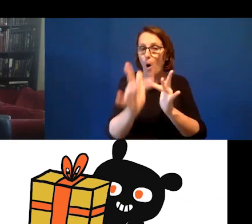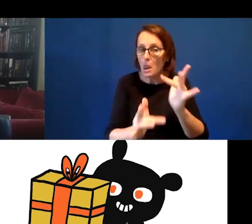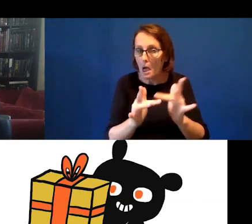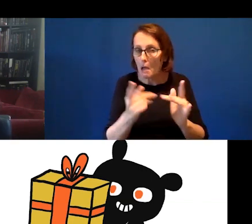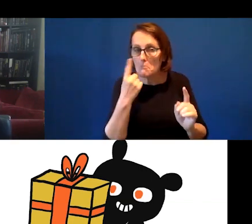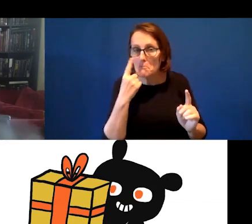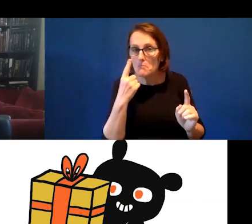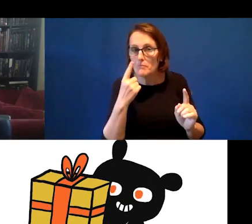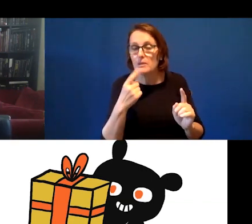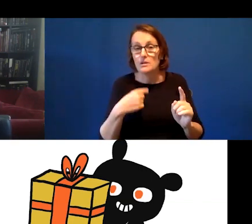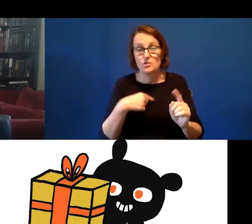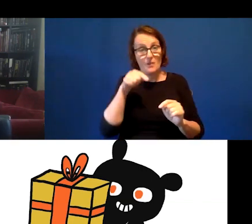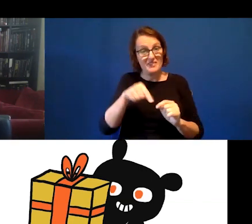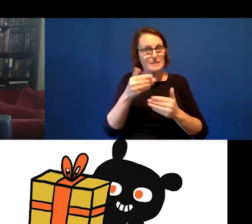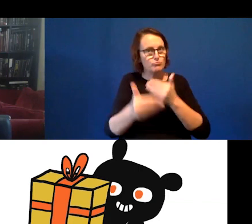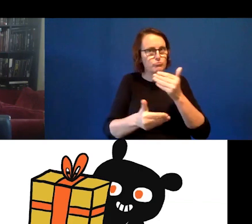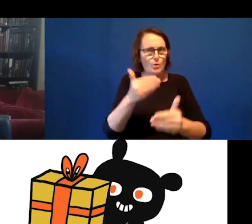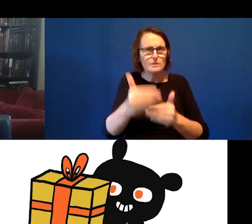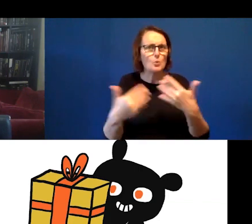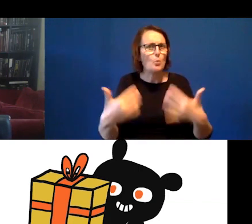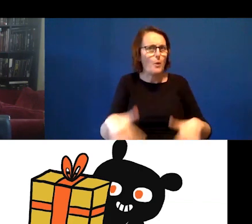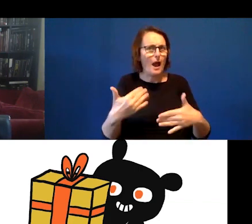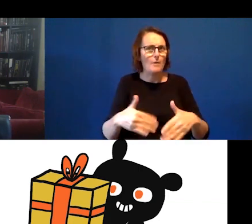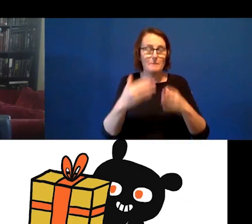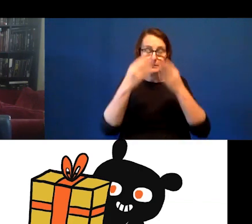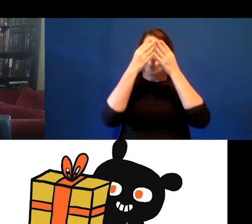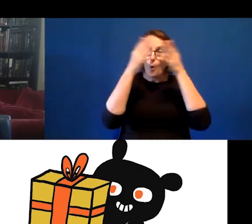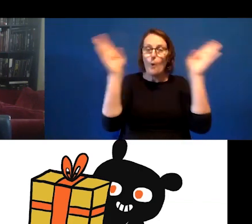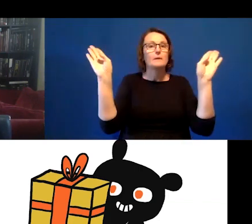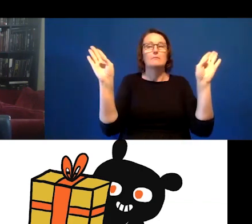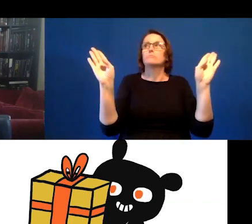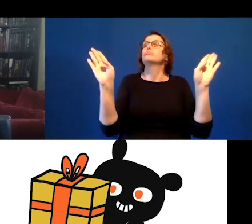that this process really opens up things for me. So, for instance, I'm